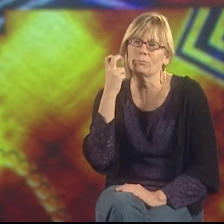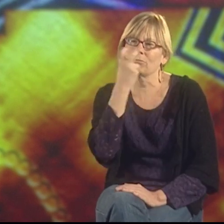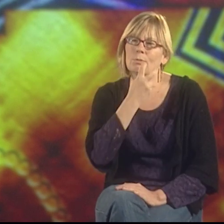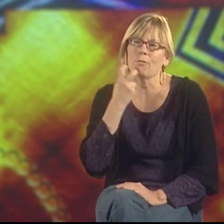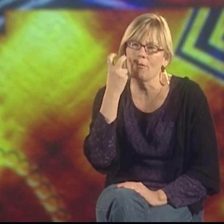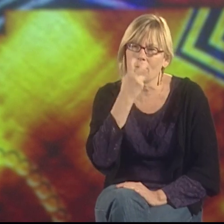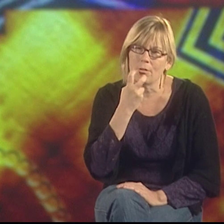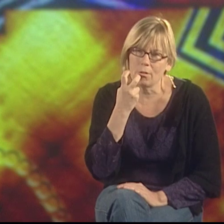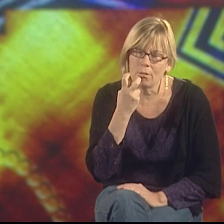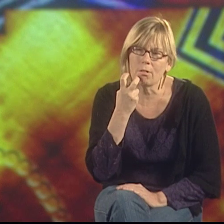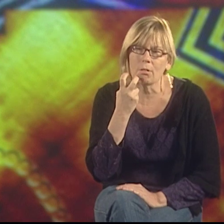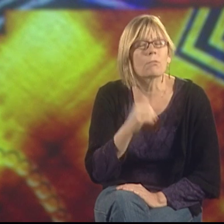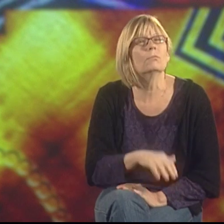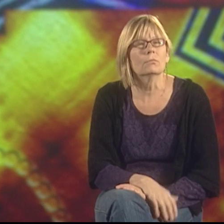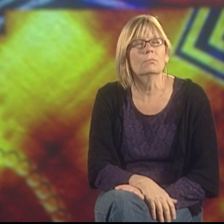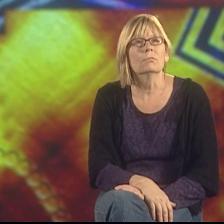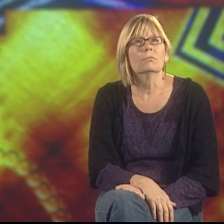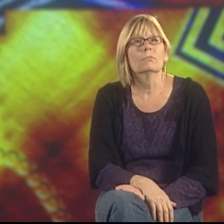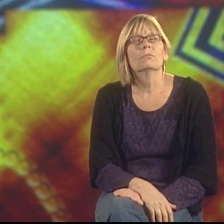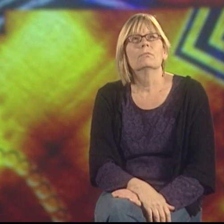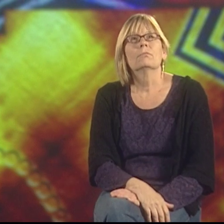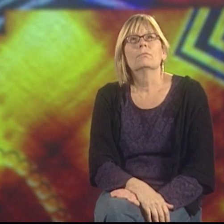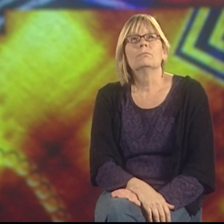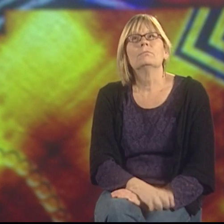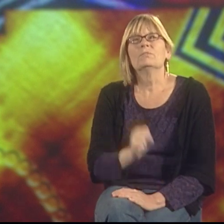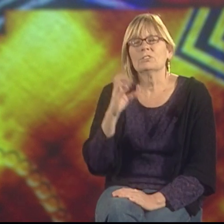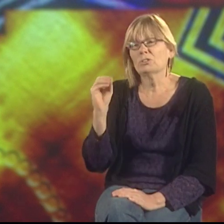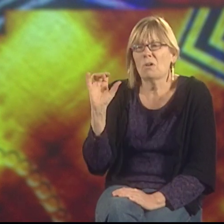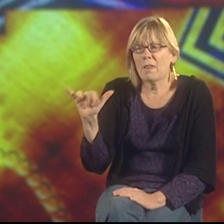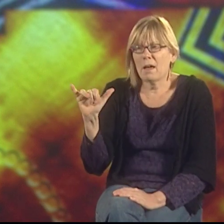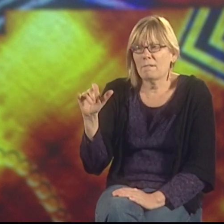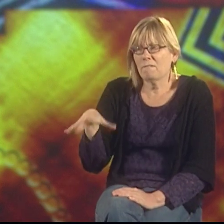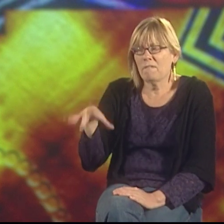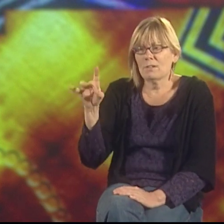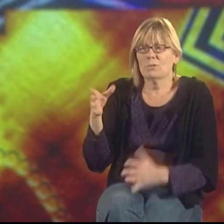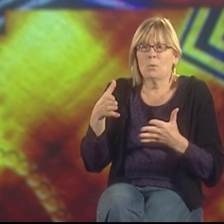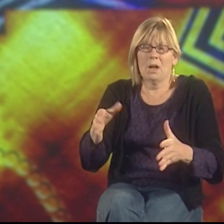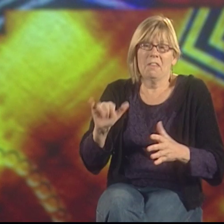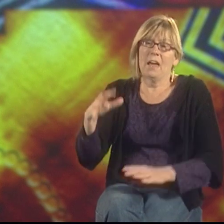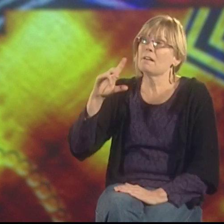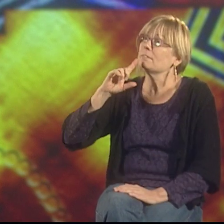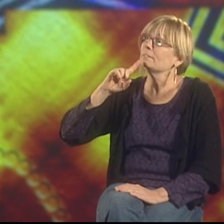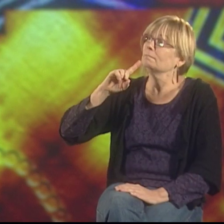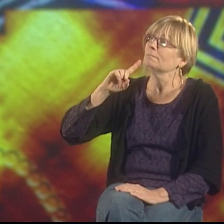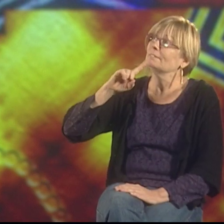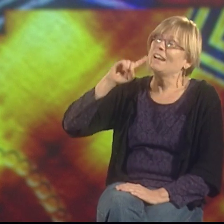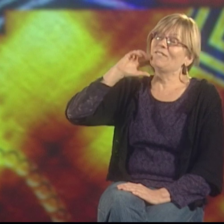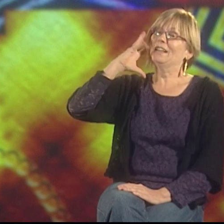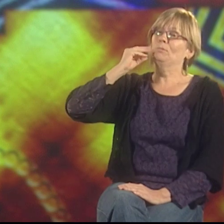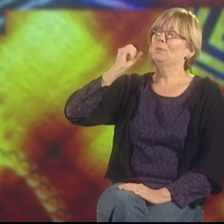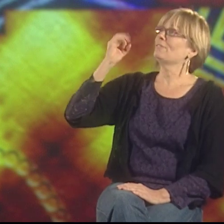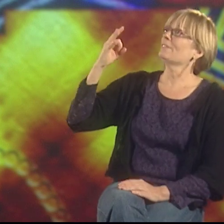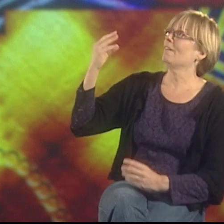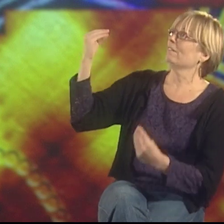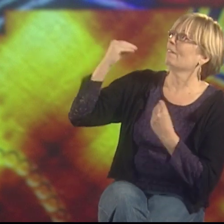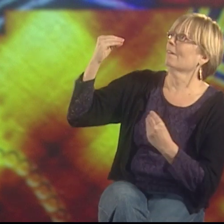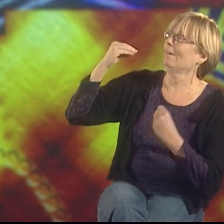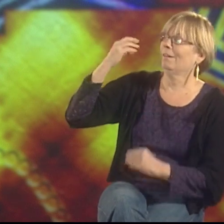was extensive oral training. So, that found its way into the deaf experience